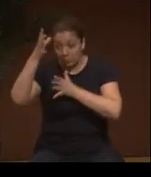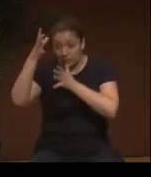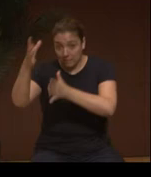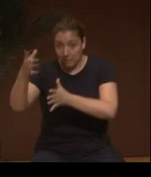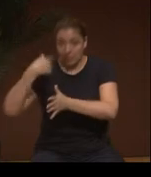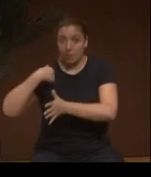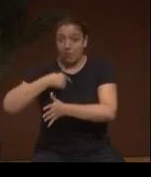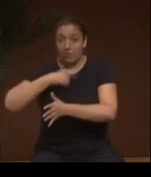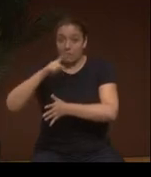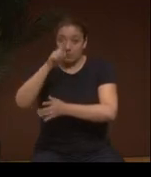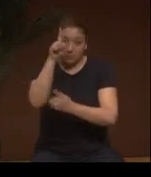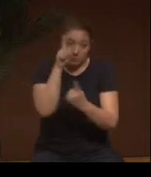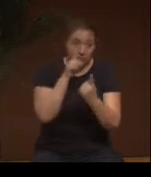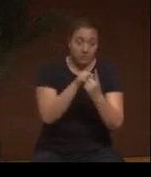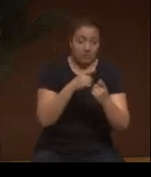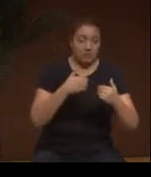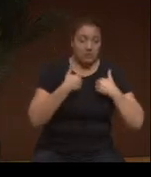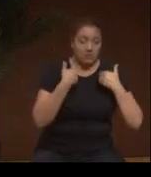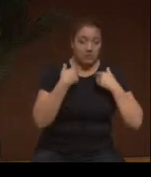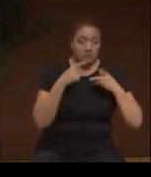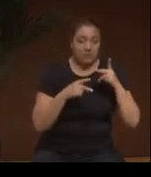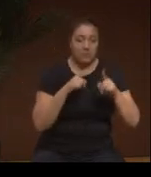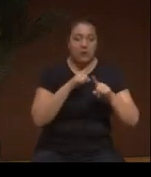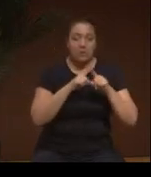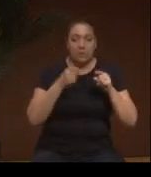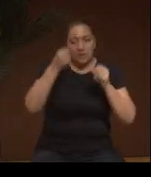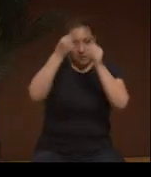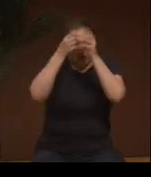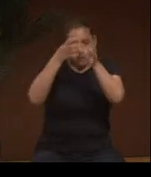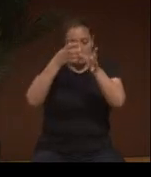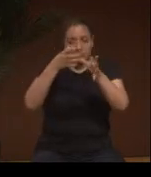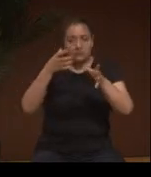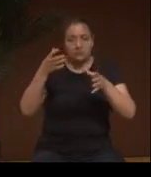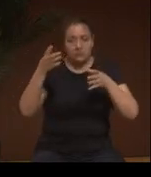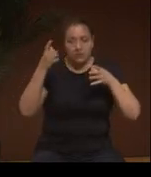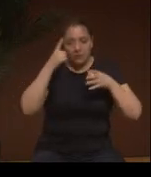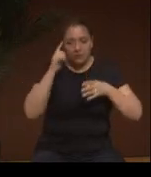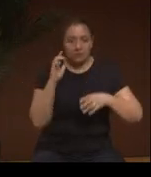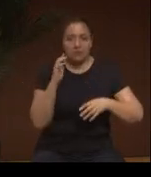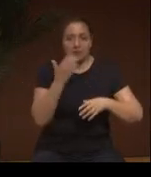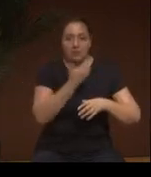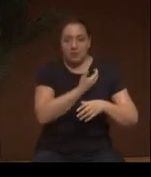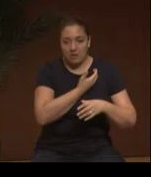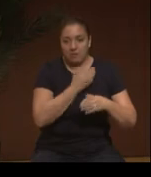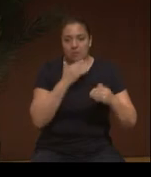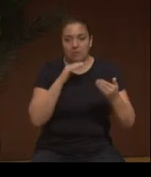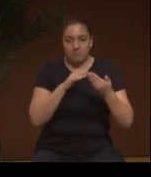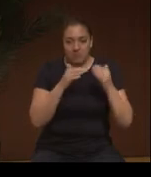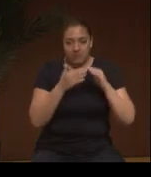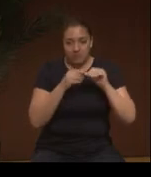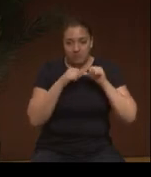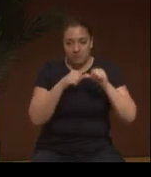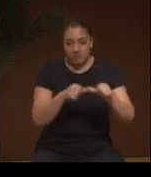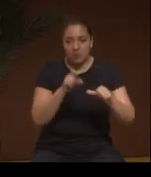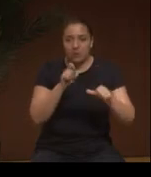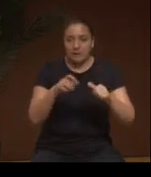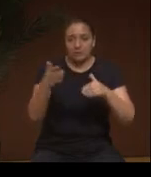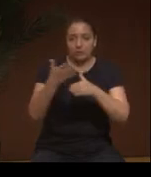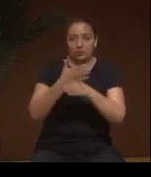And the grandparents, it's part of us to reach our youth.